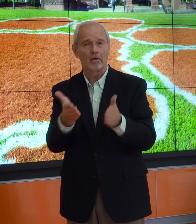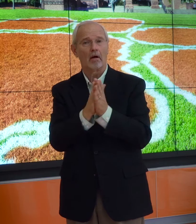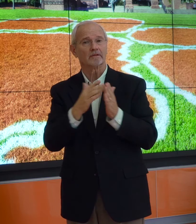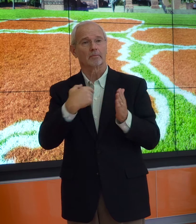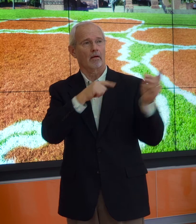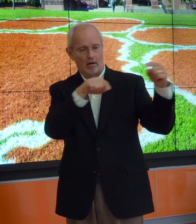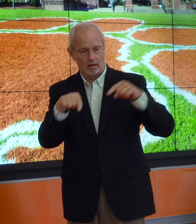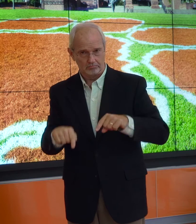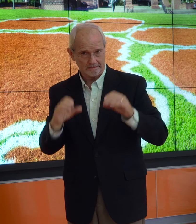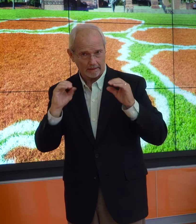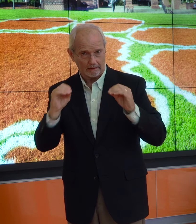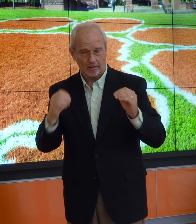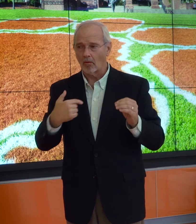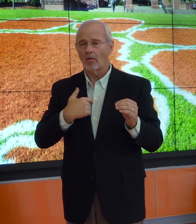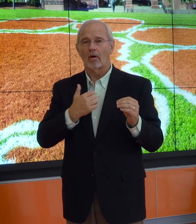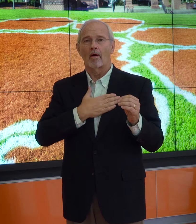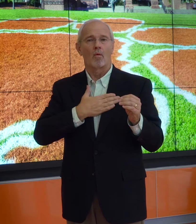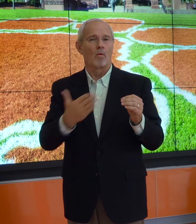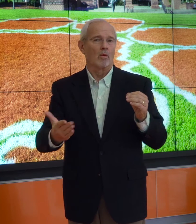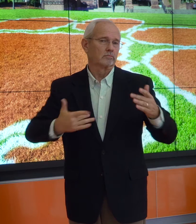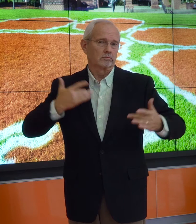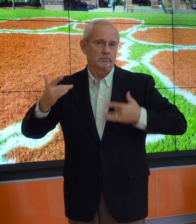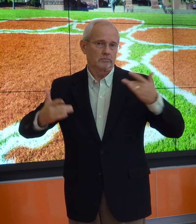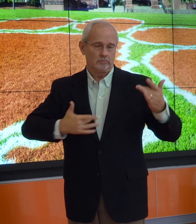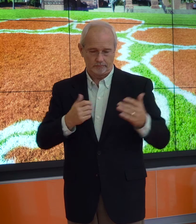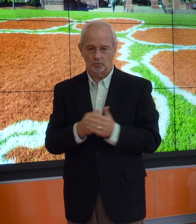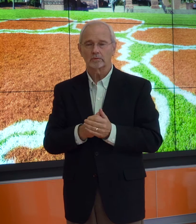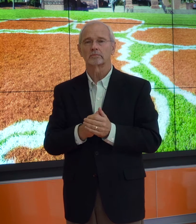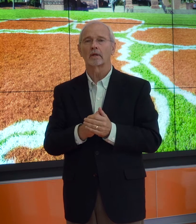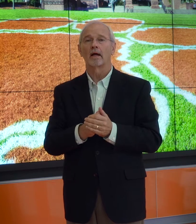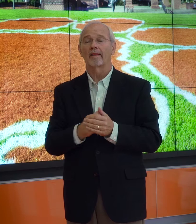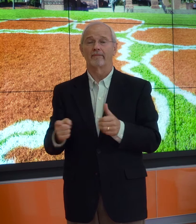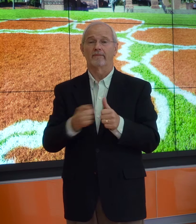He asked me to come and teach and I was willing and excited.